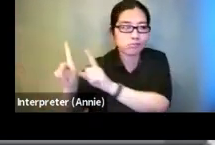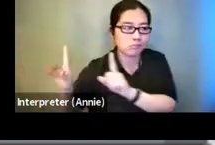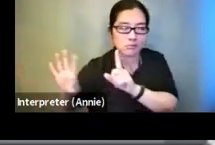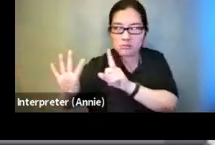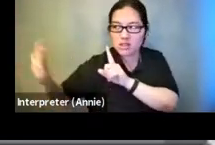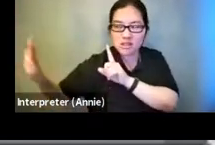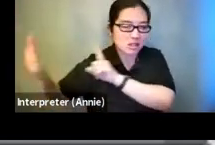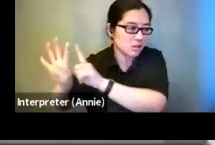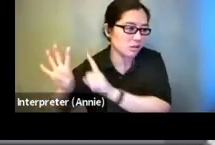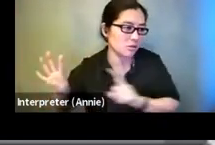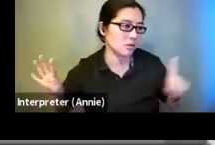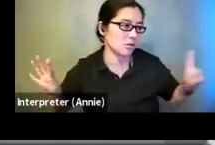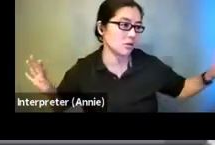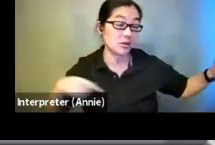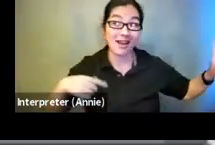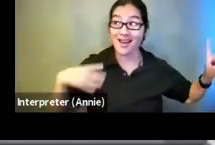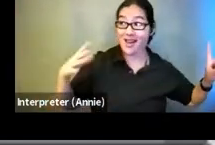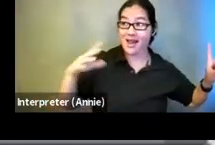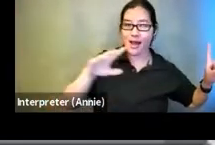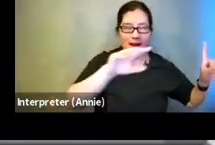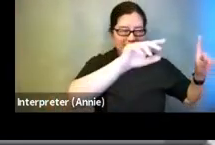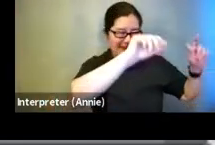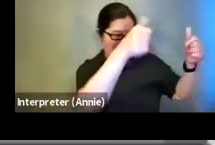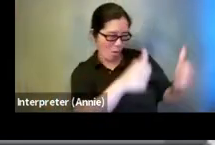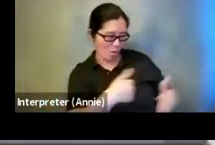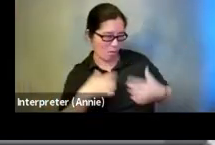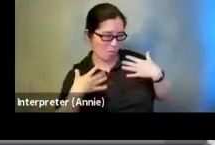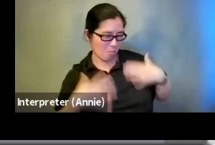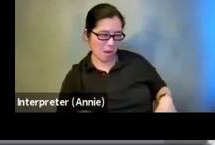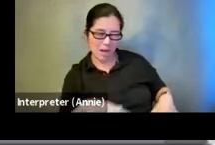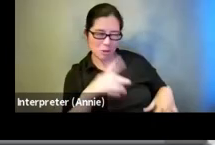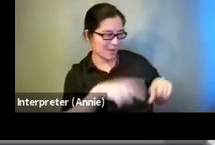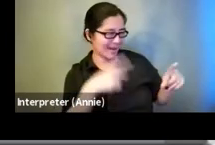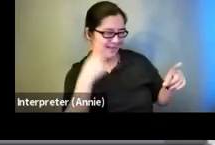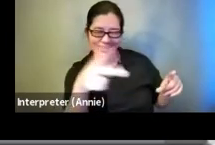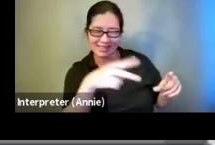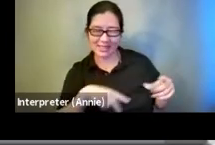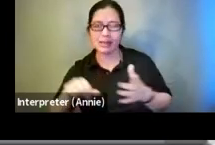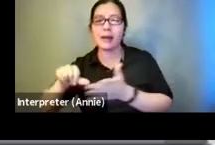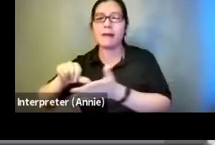her body is impossible to see like a fingerprint on a piece of glass. >>>: